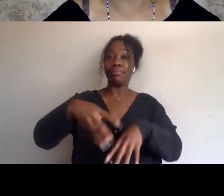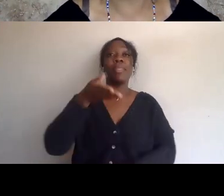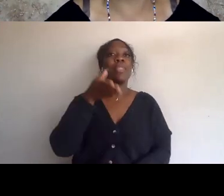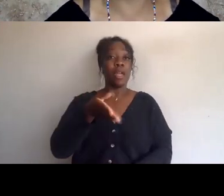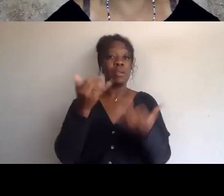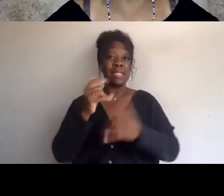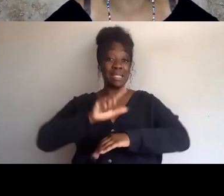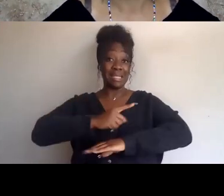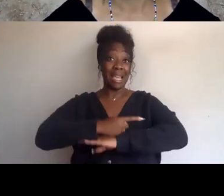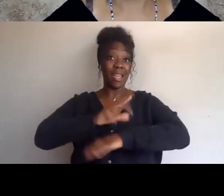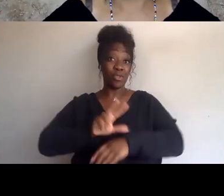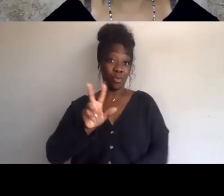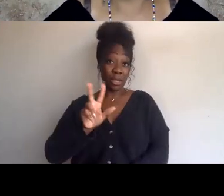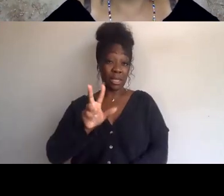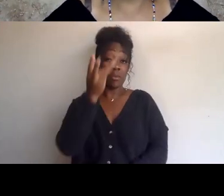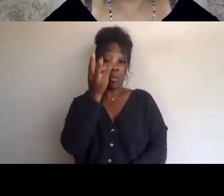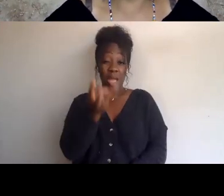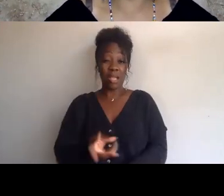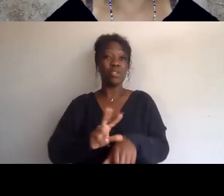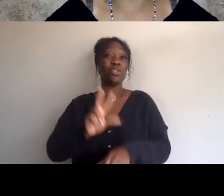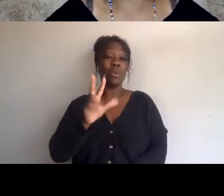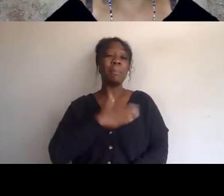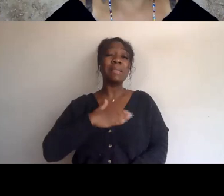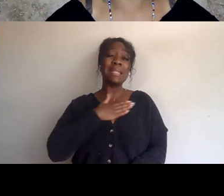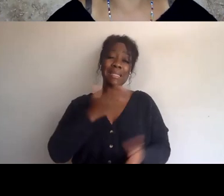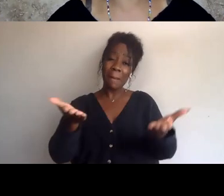Please join us tomorrow night on, "This Is Not a Drill"